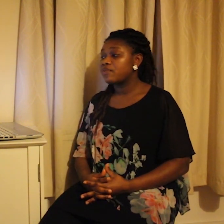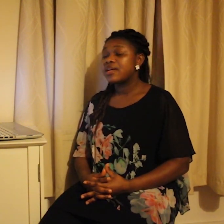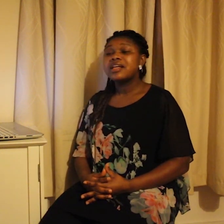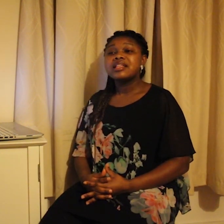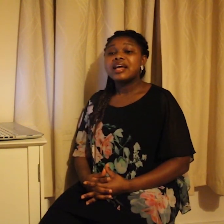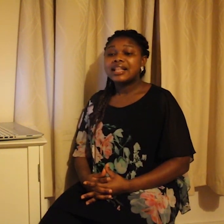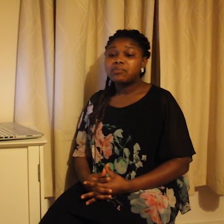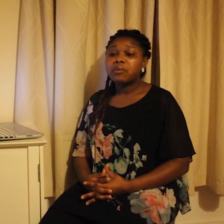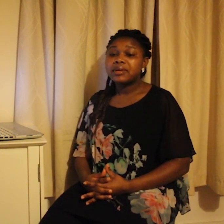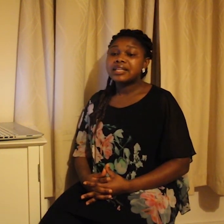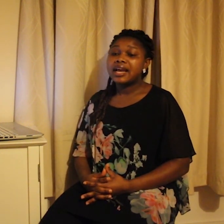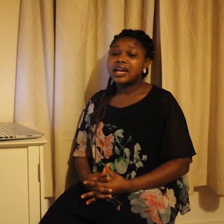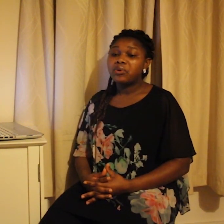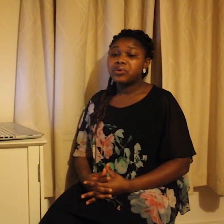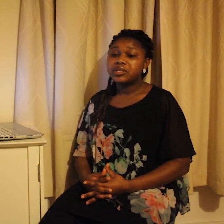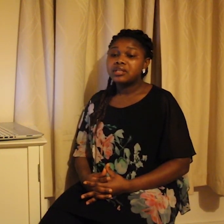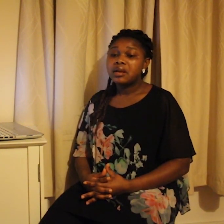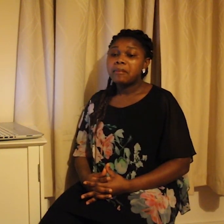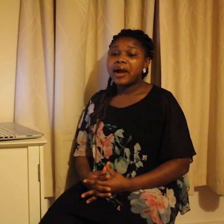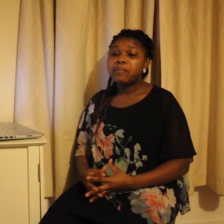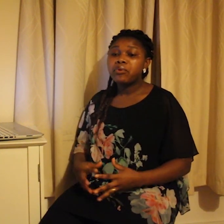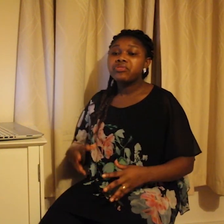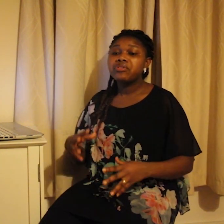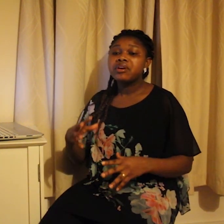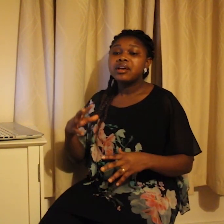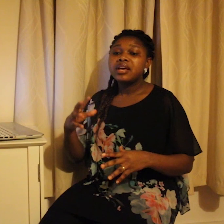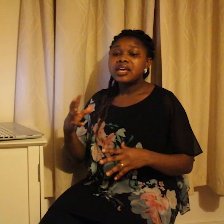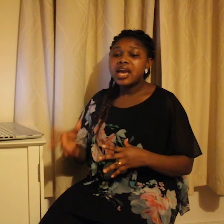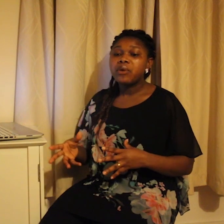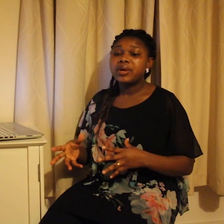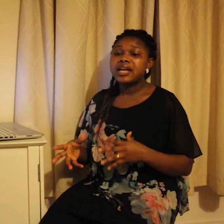of Adamorobe Signed Language by both hearing